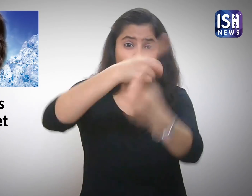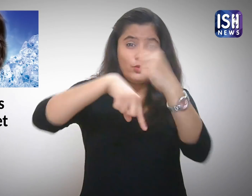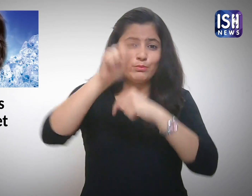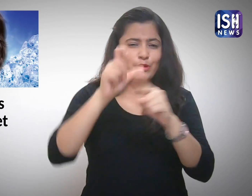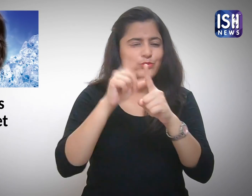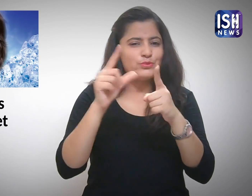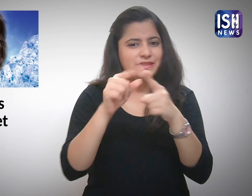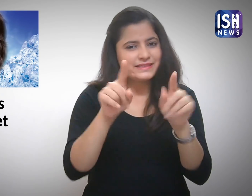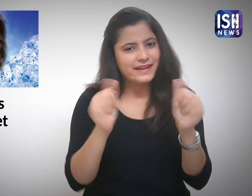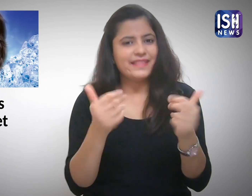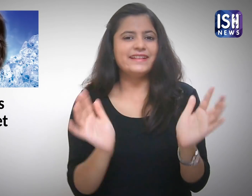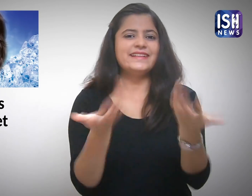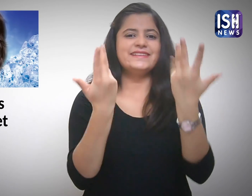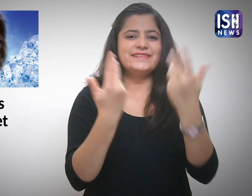You all can try it.